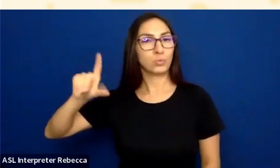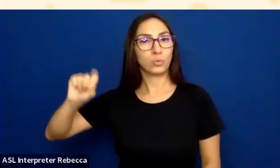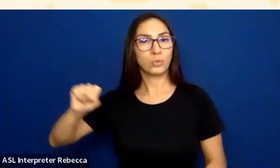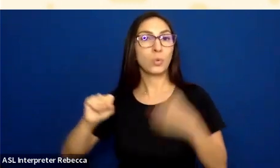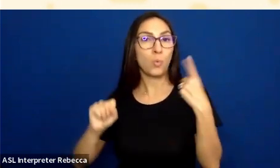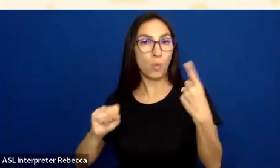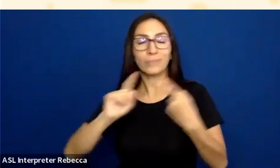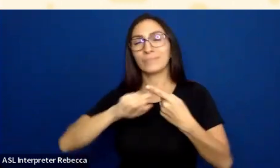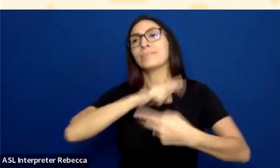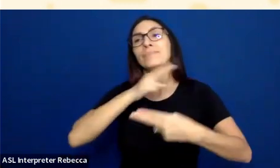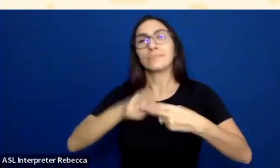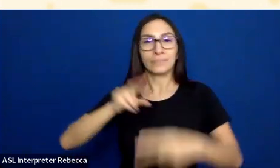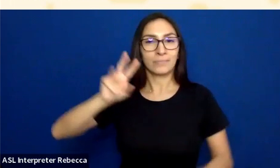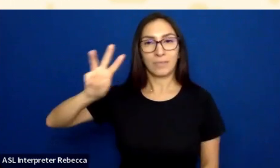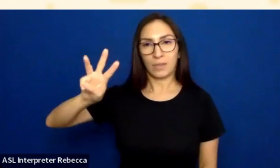WAVE is a free evaluation tool.